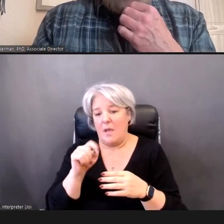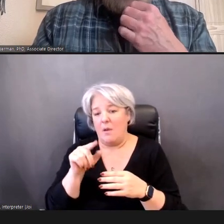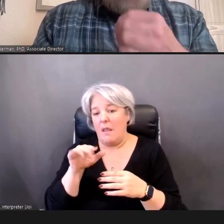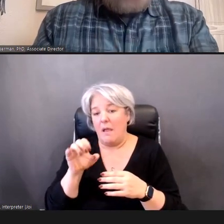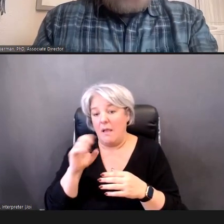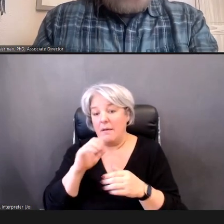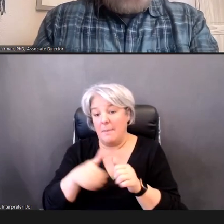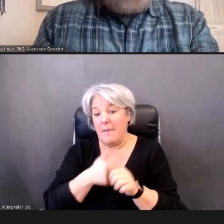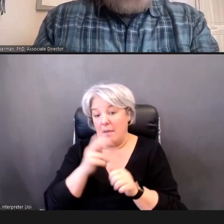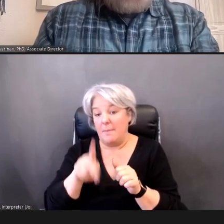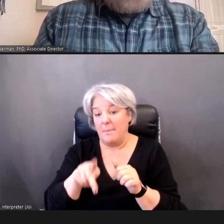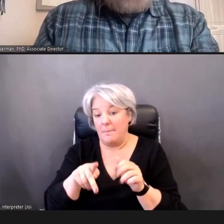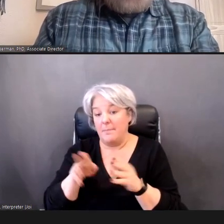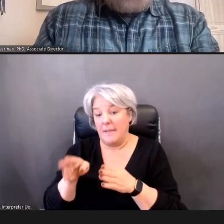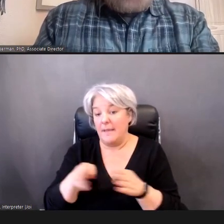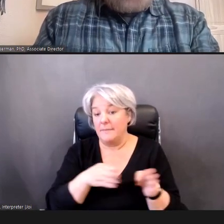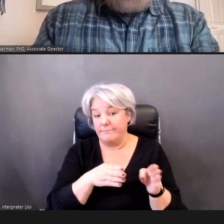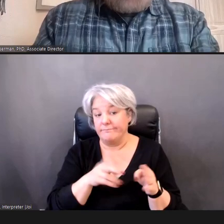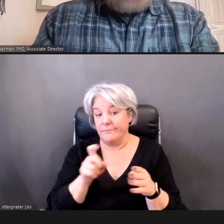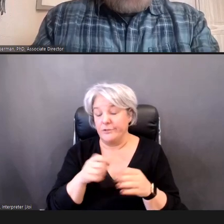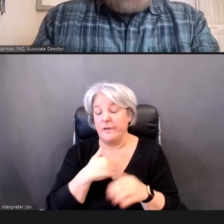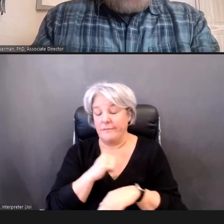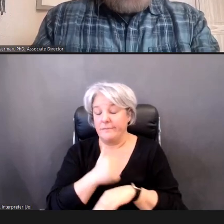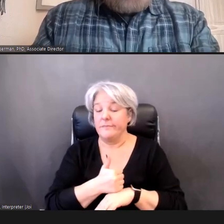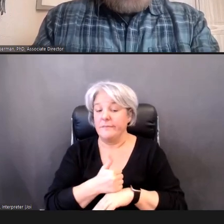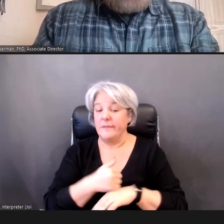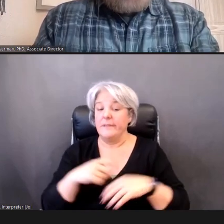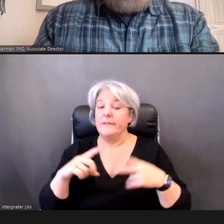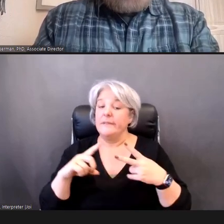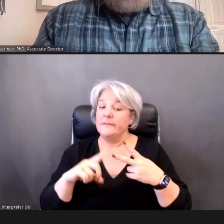But second: If -- if the --